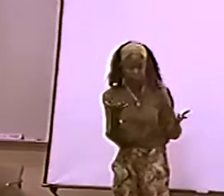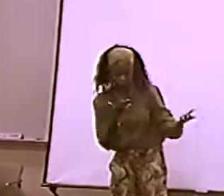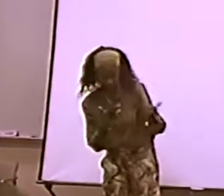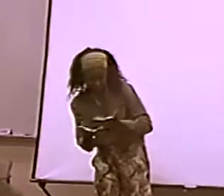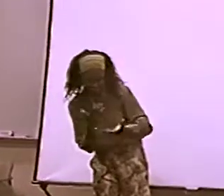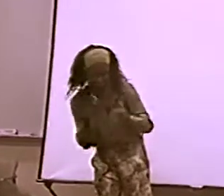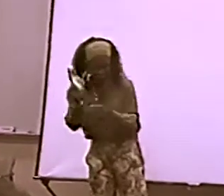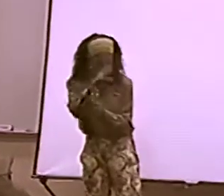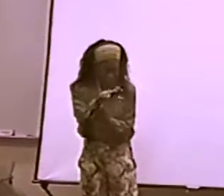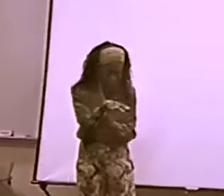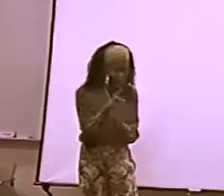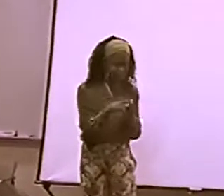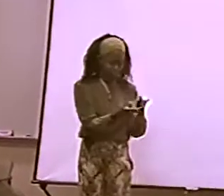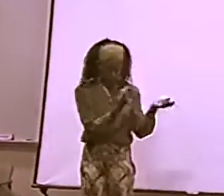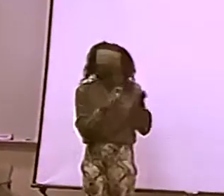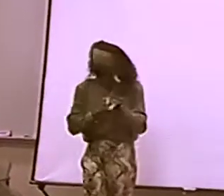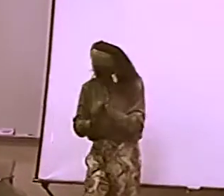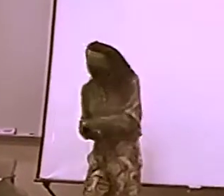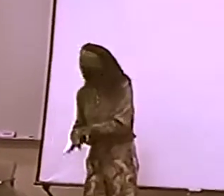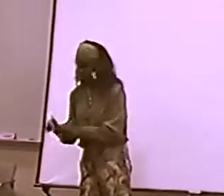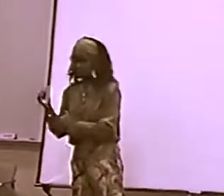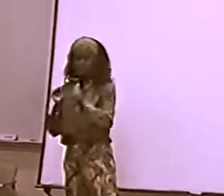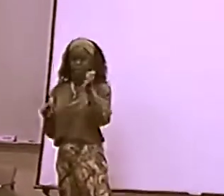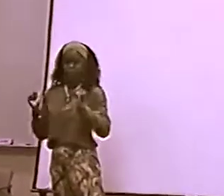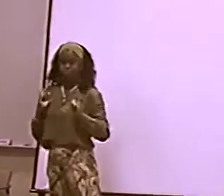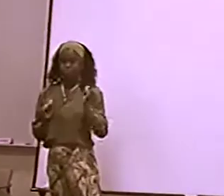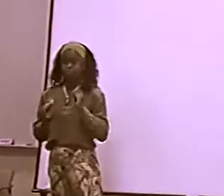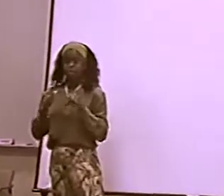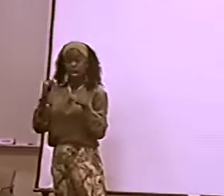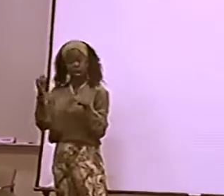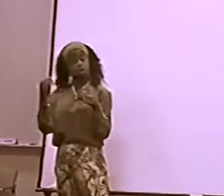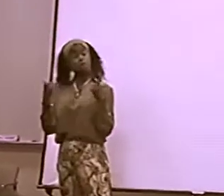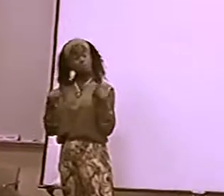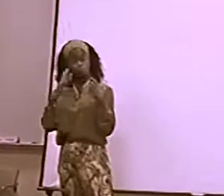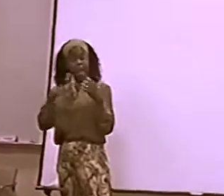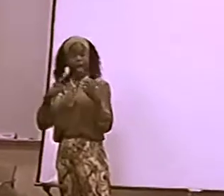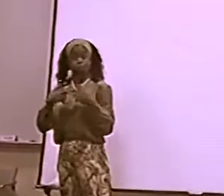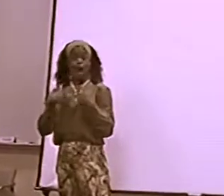SO WE WANT TO ...BLACK DEAF PEOPLE AND GET THEIR INPUT...